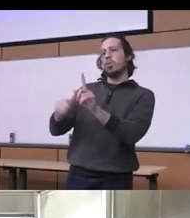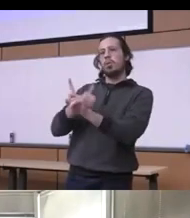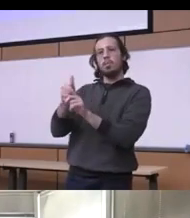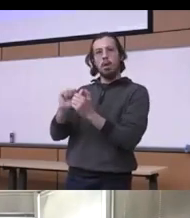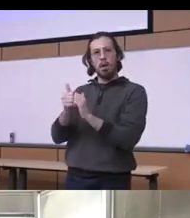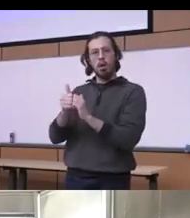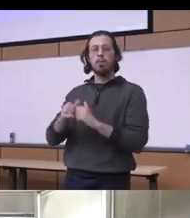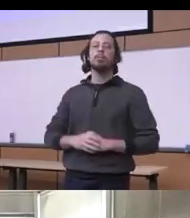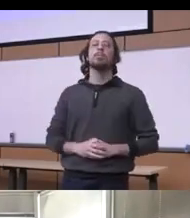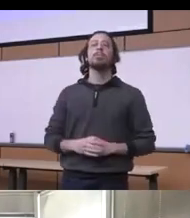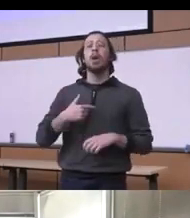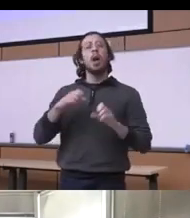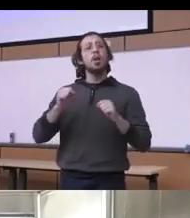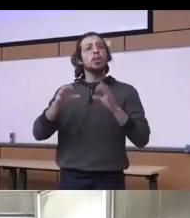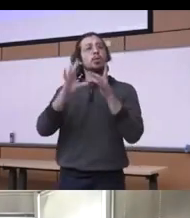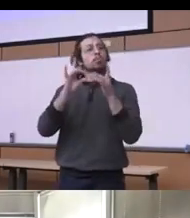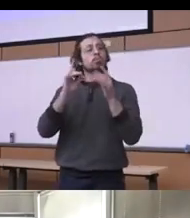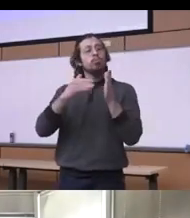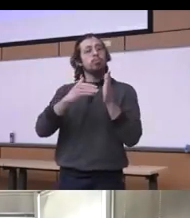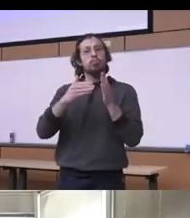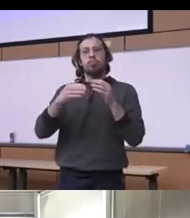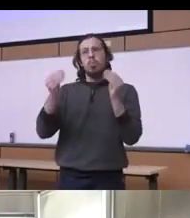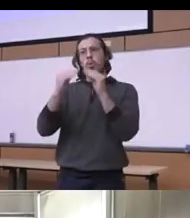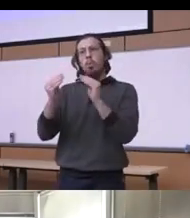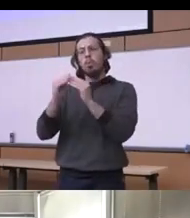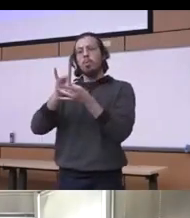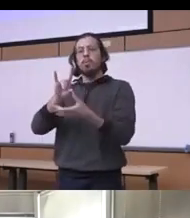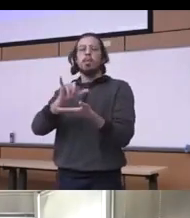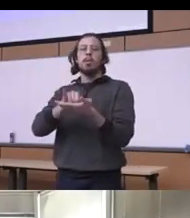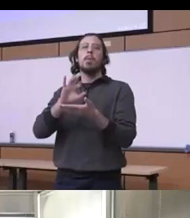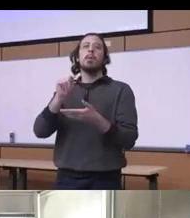two things I want to really point out to you here is that the impact on treatment seeking